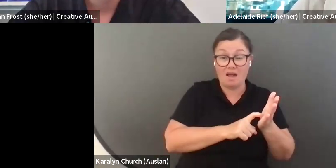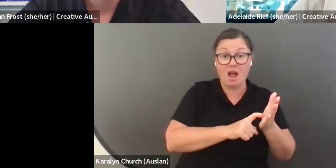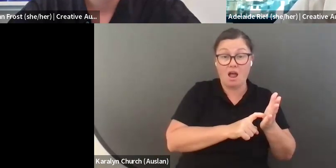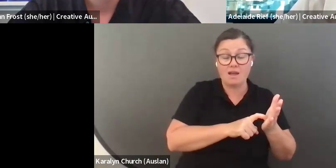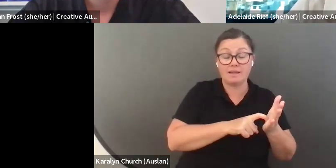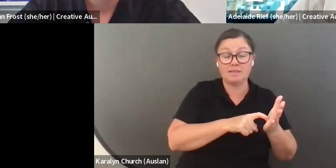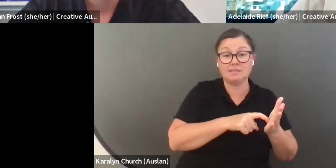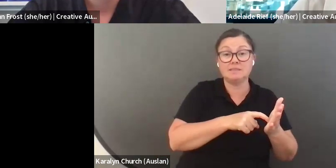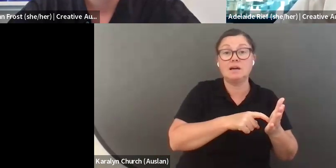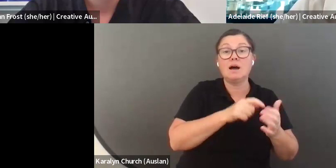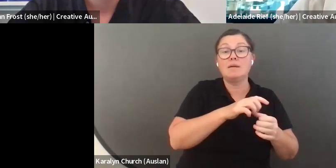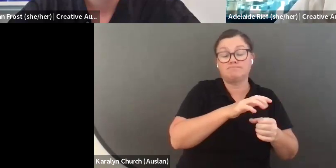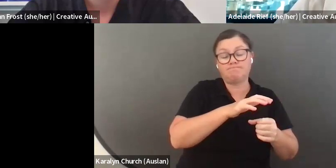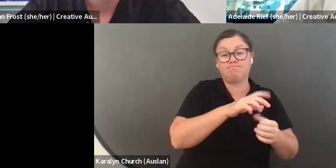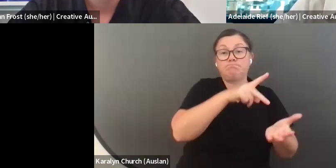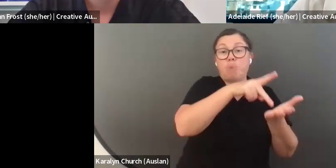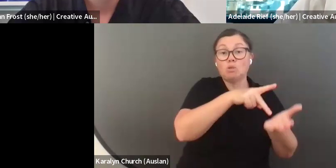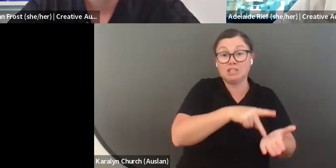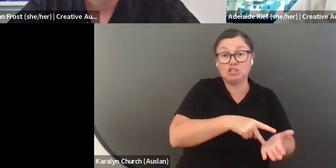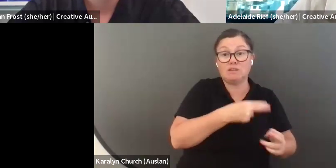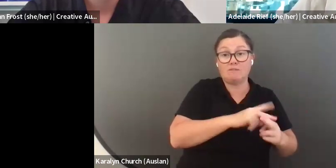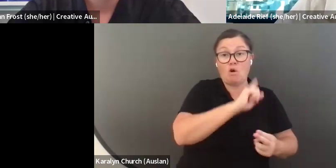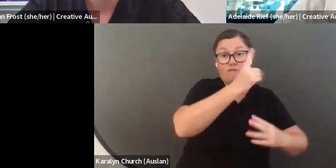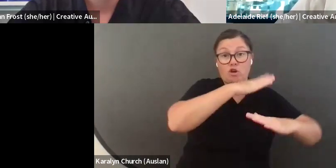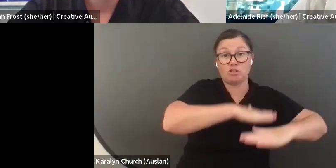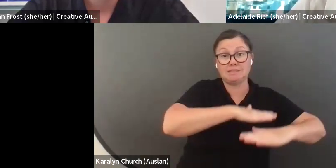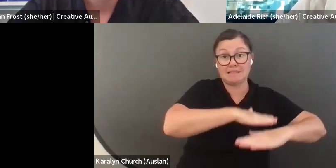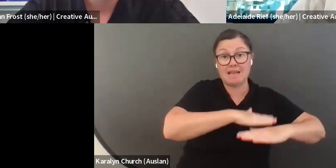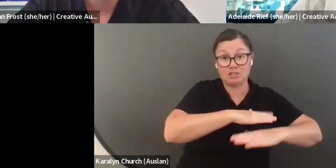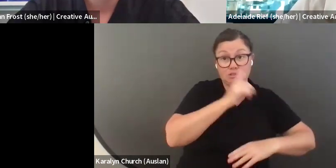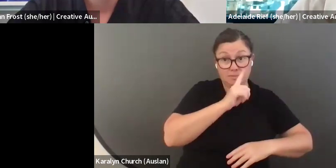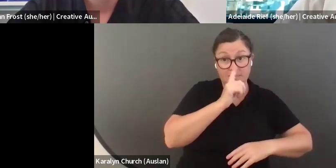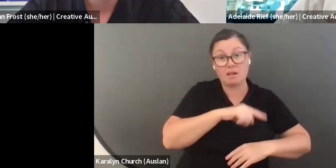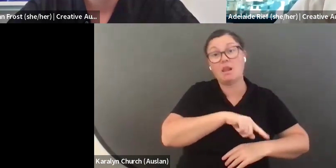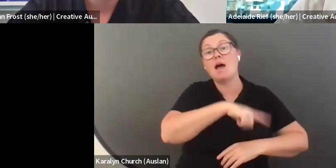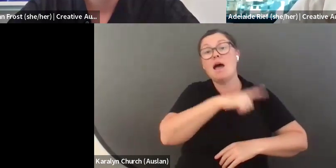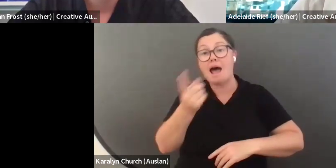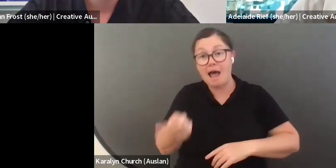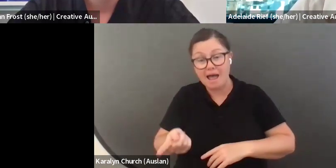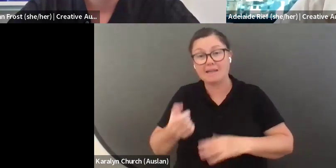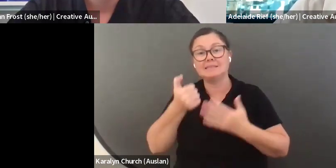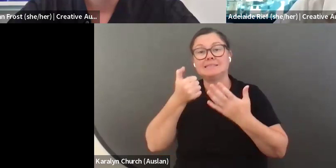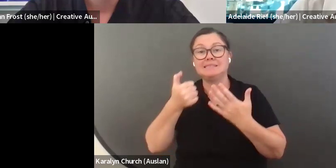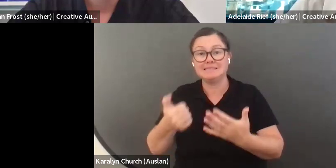Nations artists and creative workers. And an additional at least six places for deaf and disabled creative